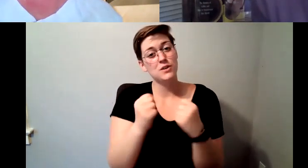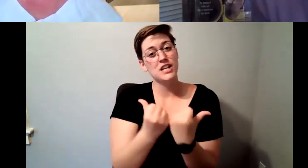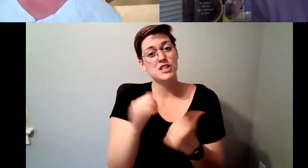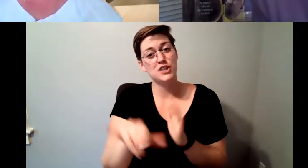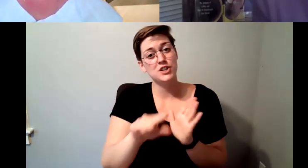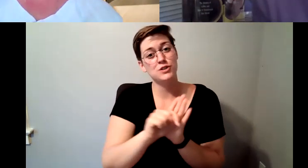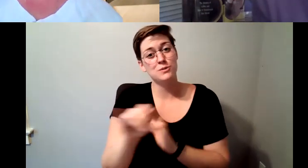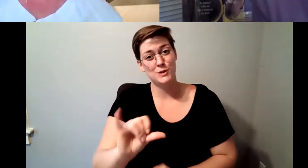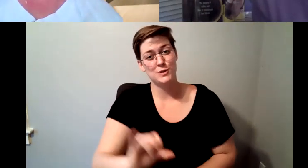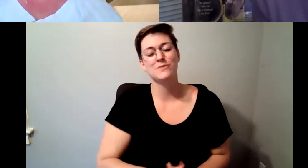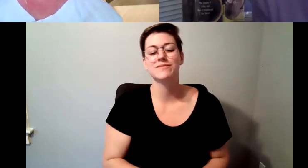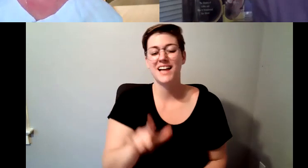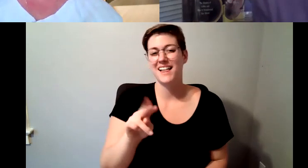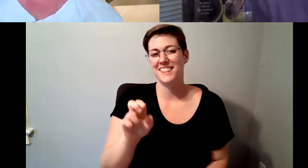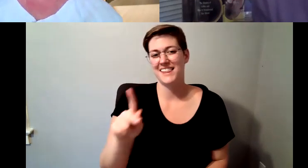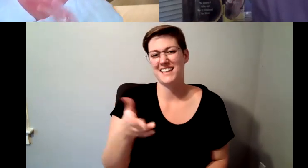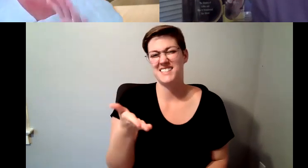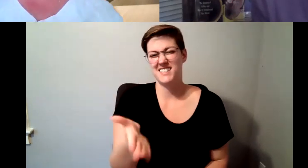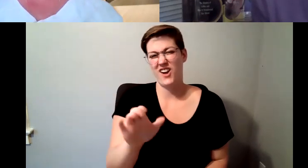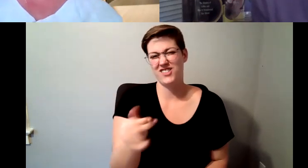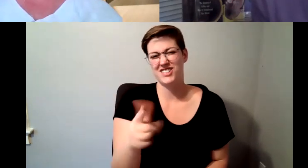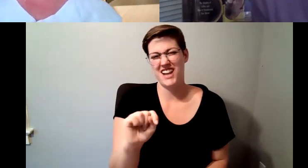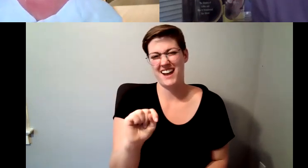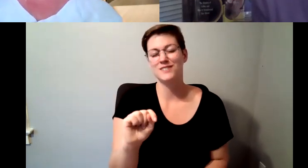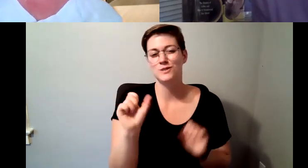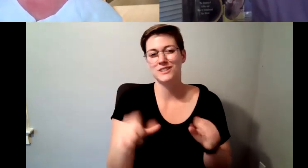Kelly Redder: The link is in the chat box as well, so feel free to catch up on past